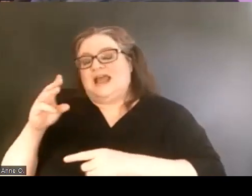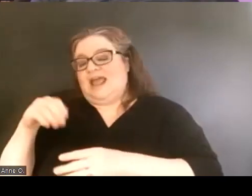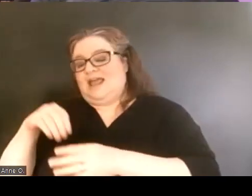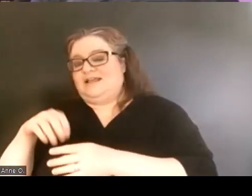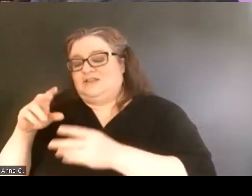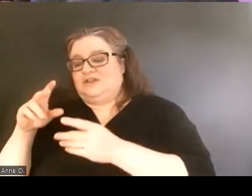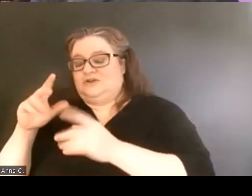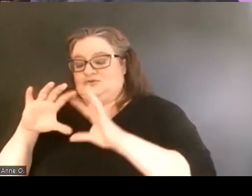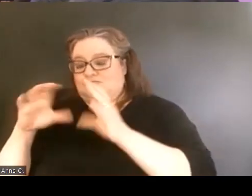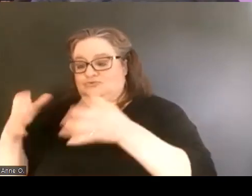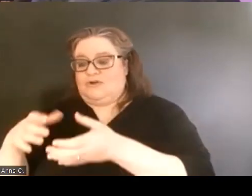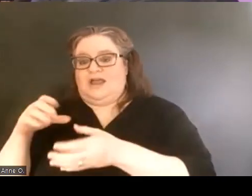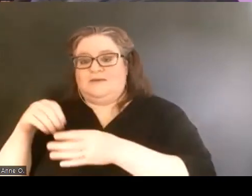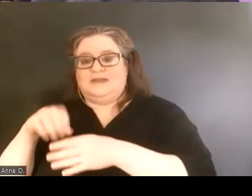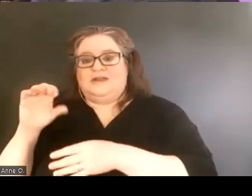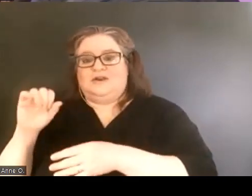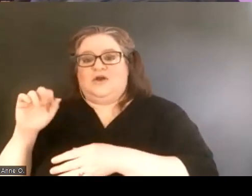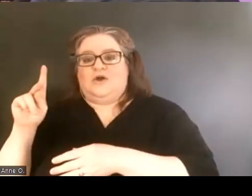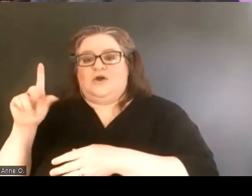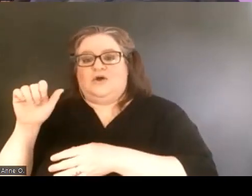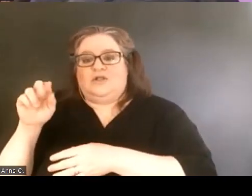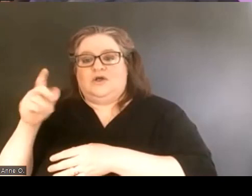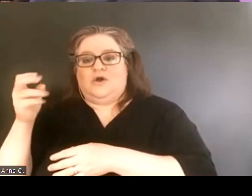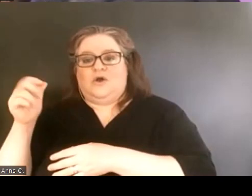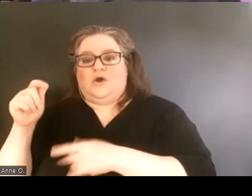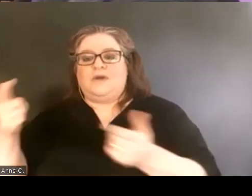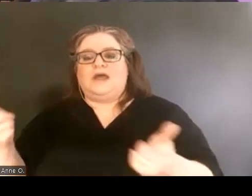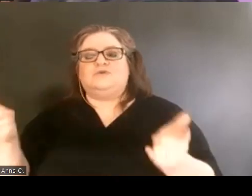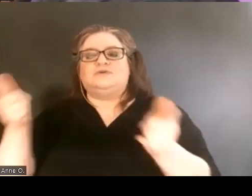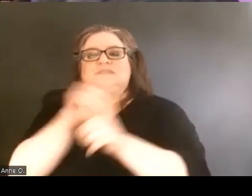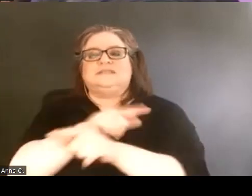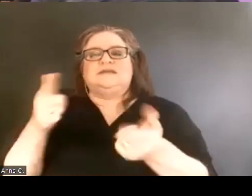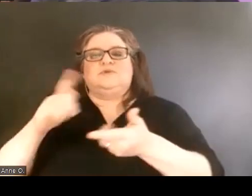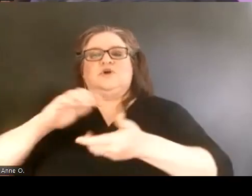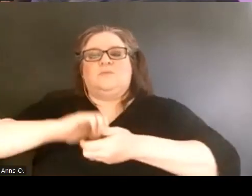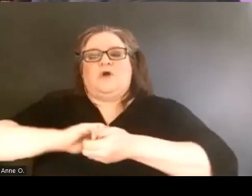and evolved into a reciprocal partnership including the creation of the